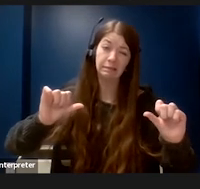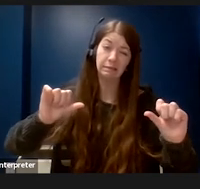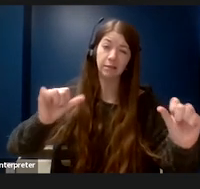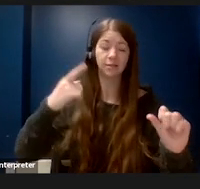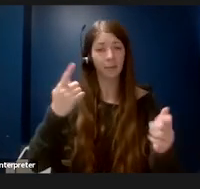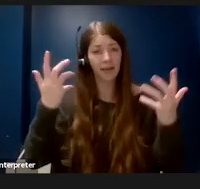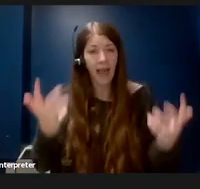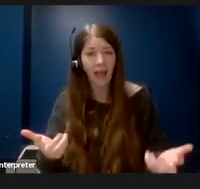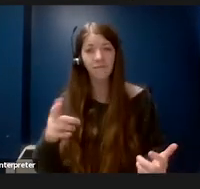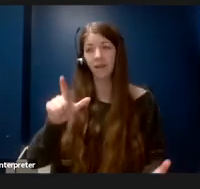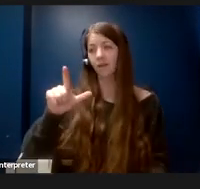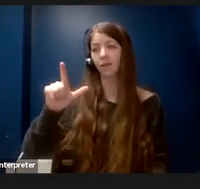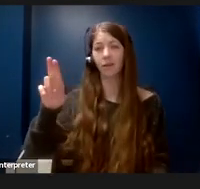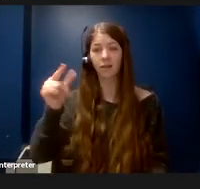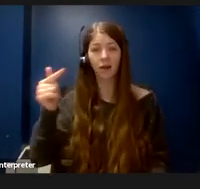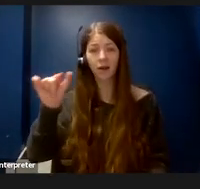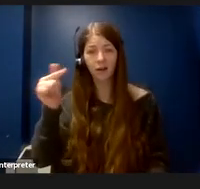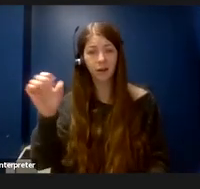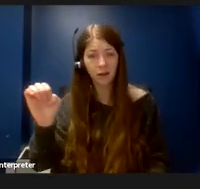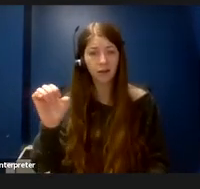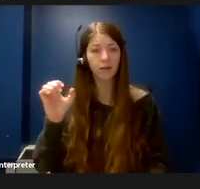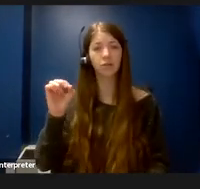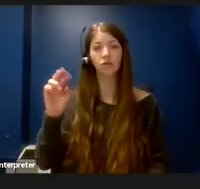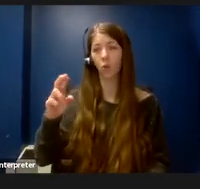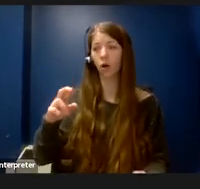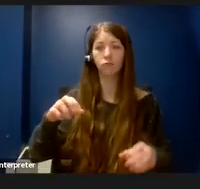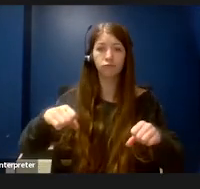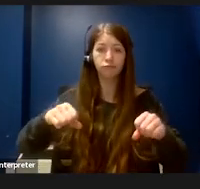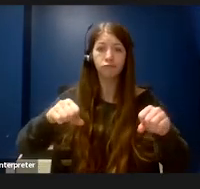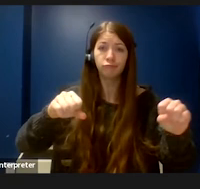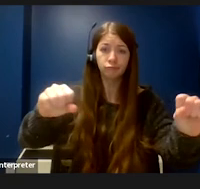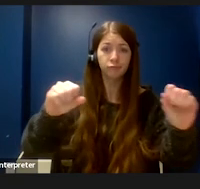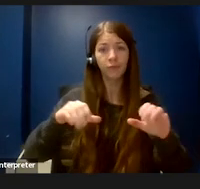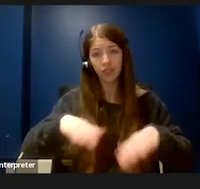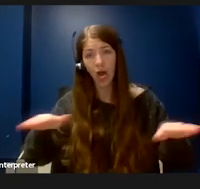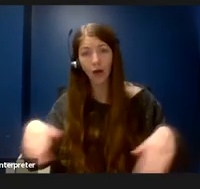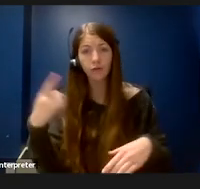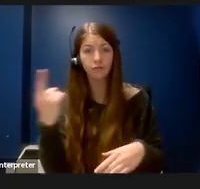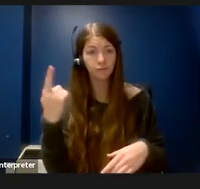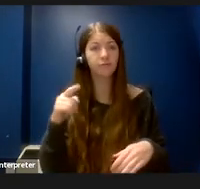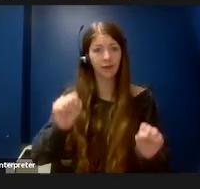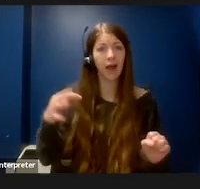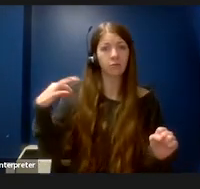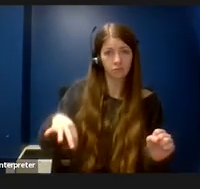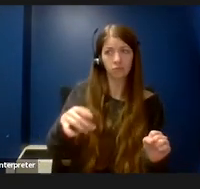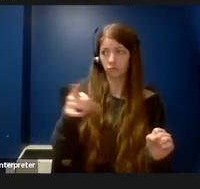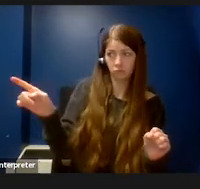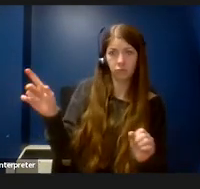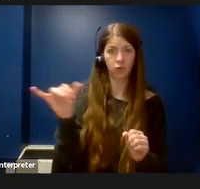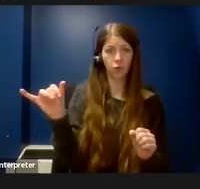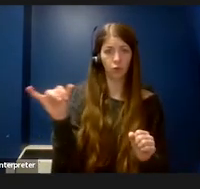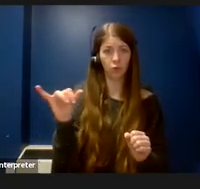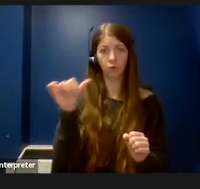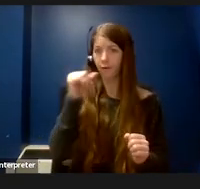to move through a door as well. Closed captions can be useful for a person who has a hearing